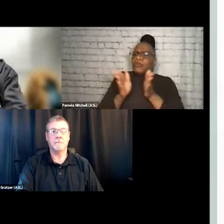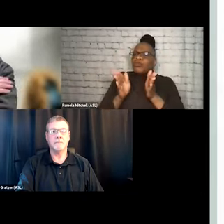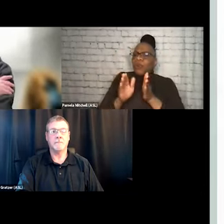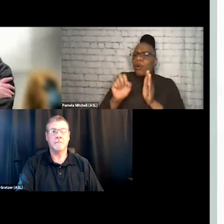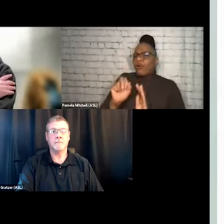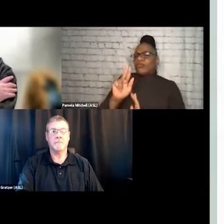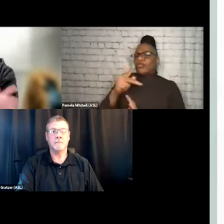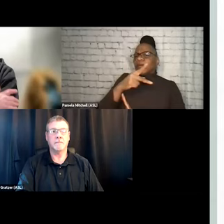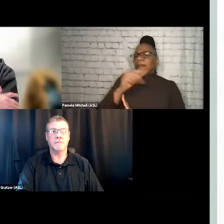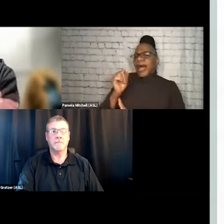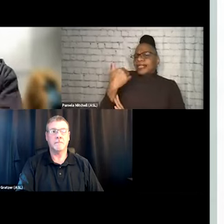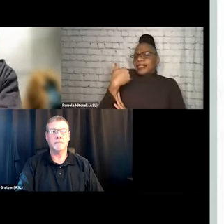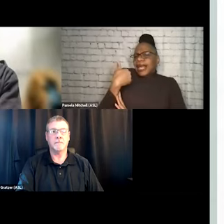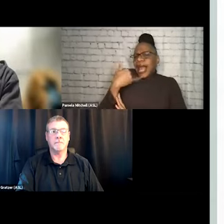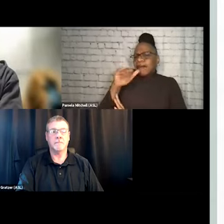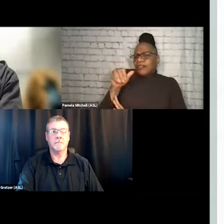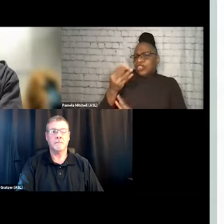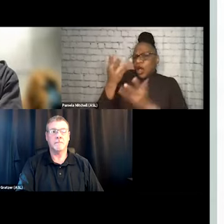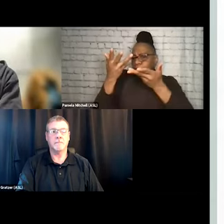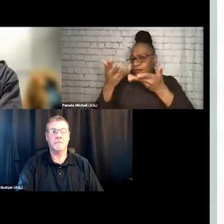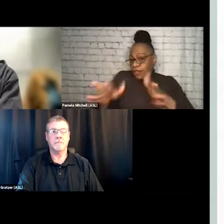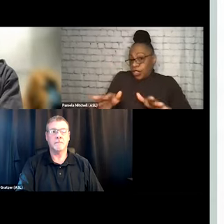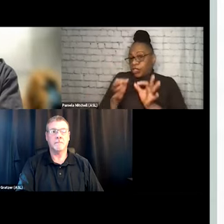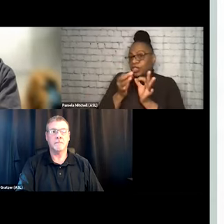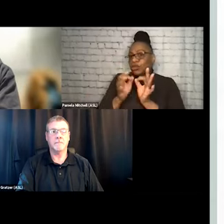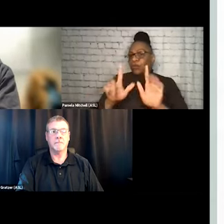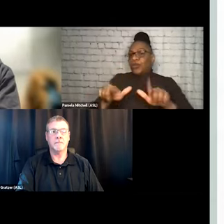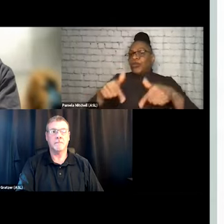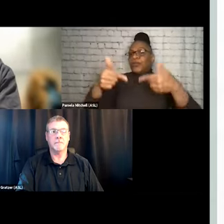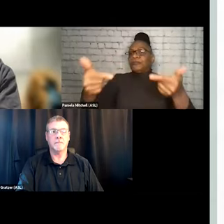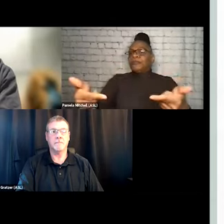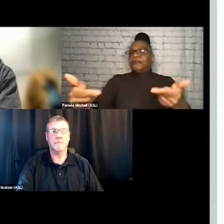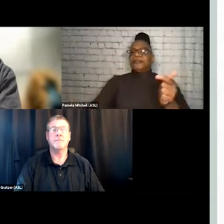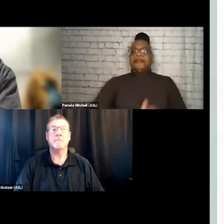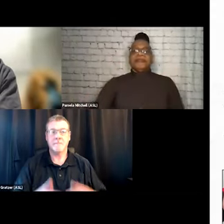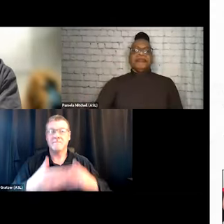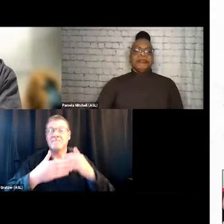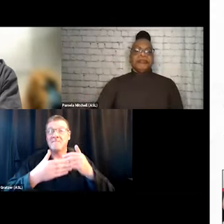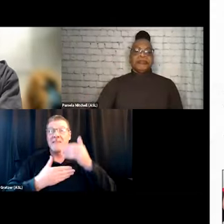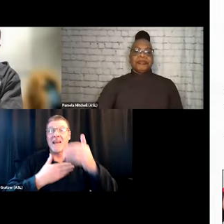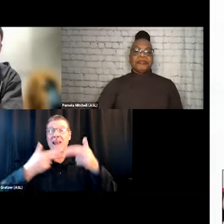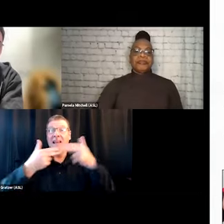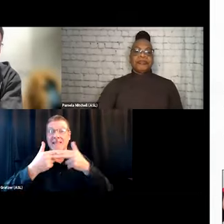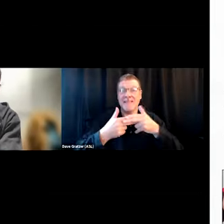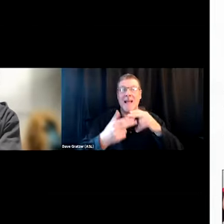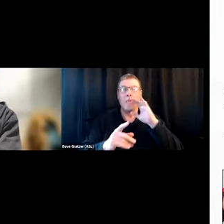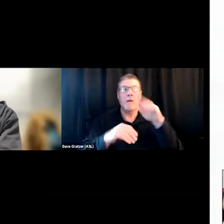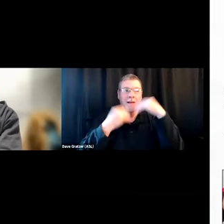and subvert all of those risks associated with injection. Our next slide is gonna give us a better look at some of the accessories. I'm gonna go quick here.